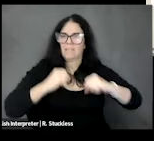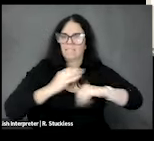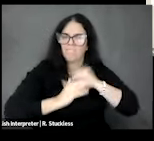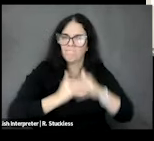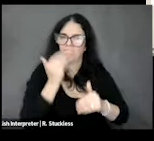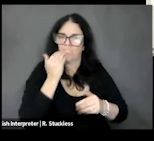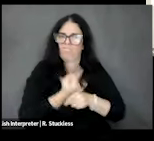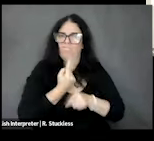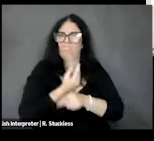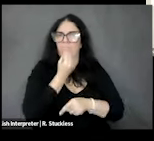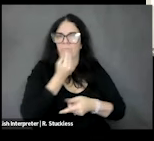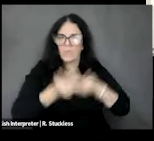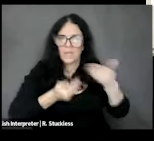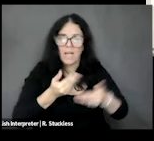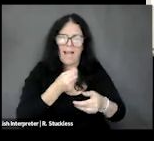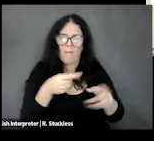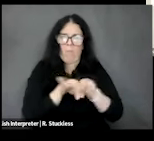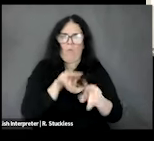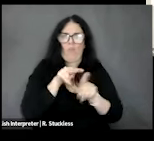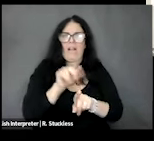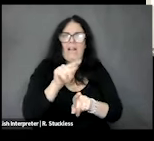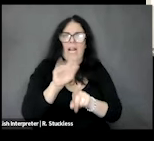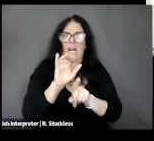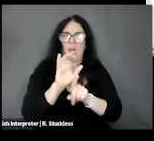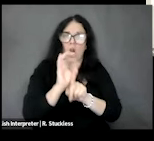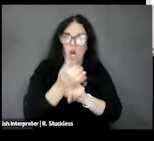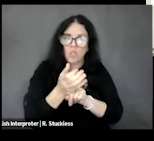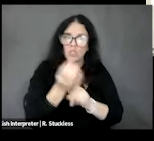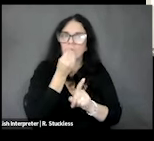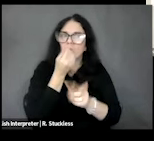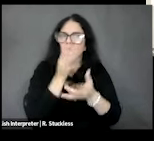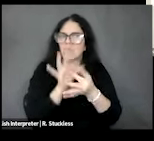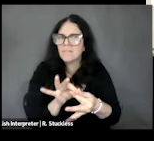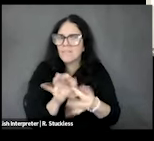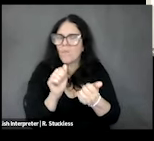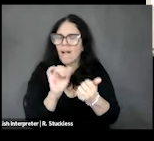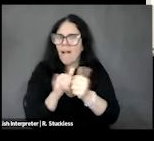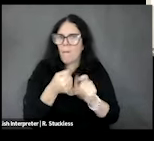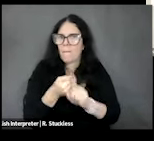aspect, looking at the cultural acceptability of food, and it's not just about volume of, you